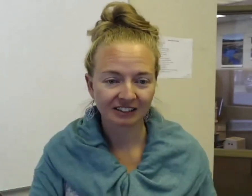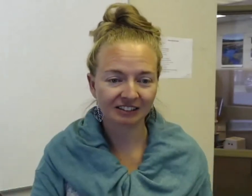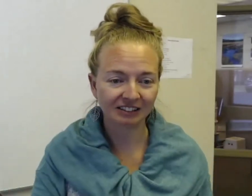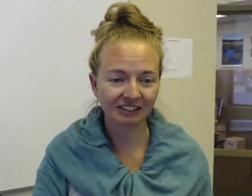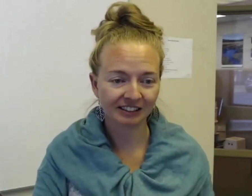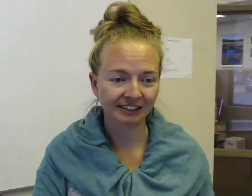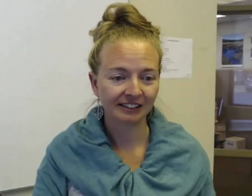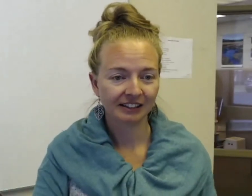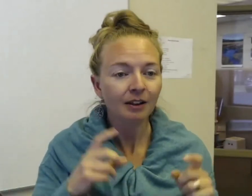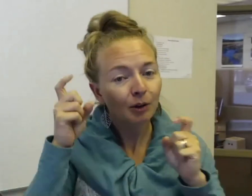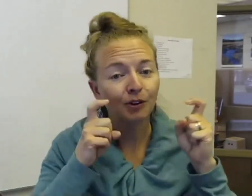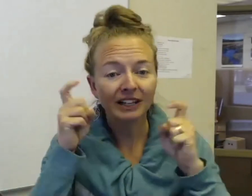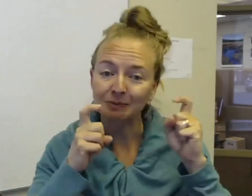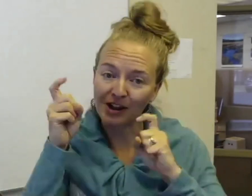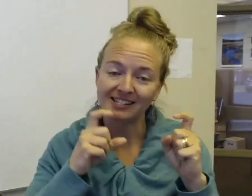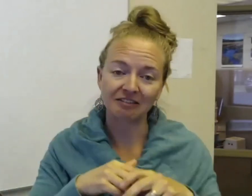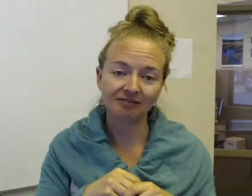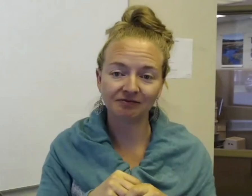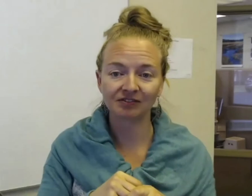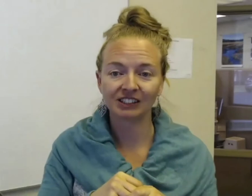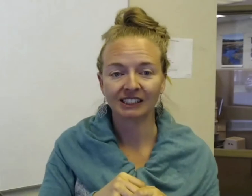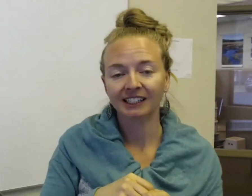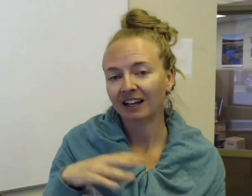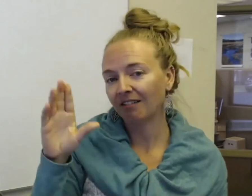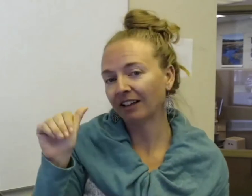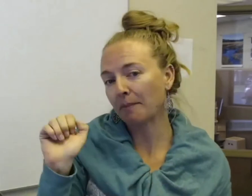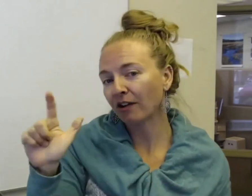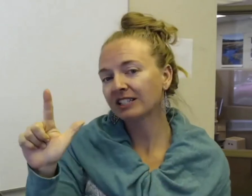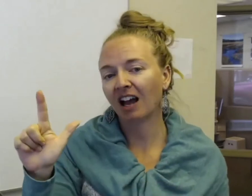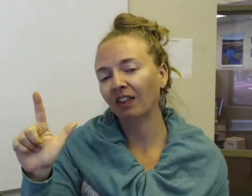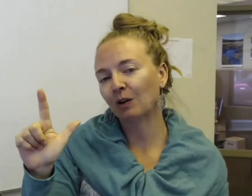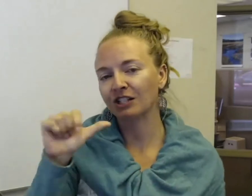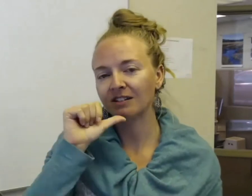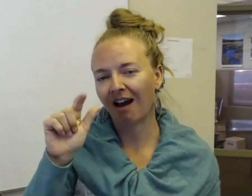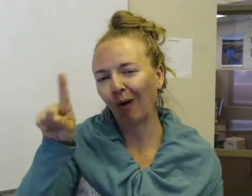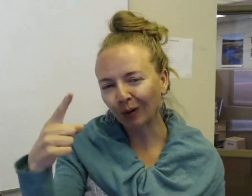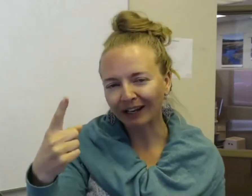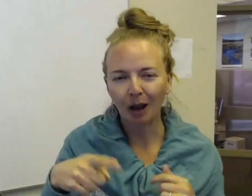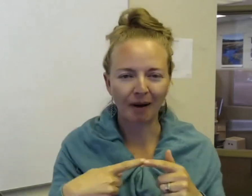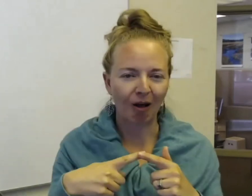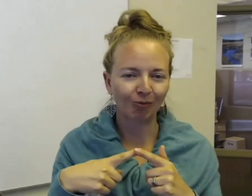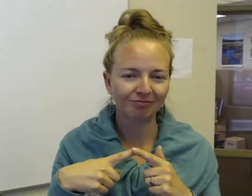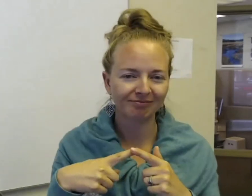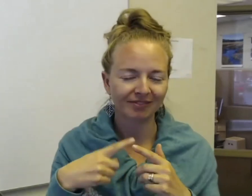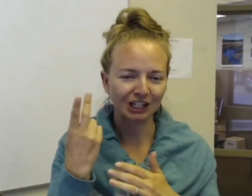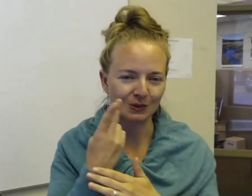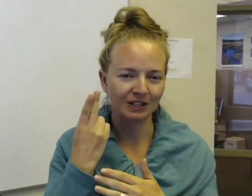They're pretty expressive. Like America's Sign Language is not only about the use of